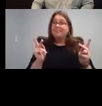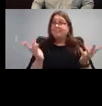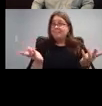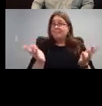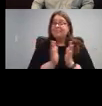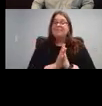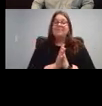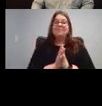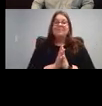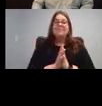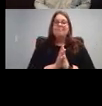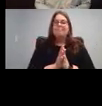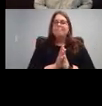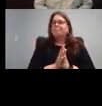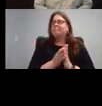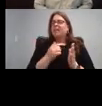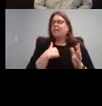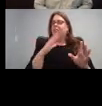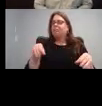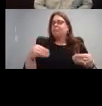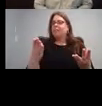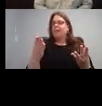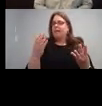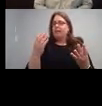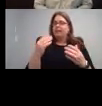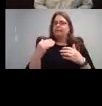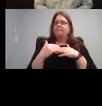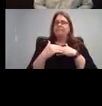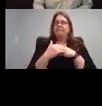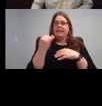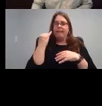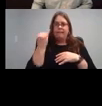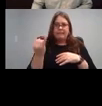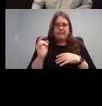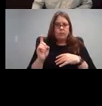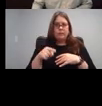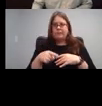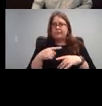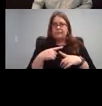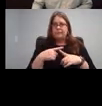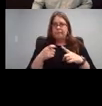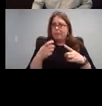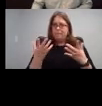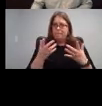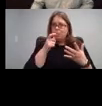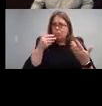I wanted to give you an Idea of who I am and where this came from. So